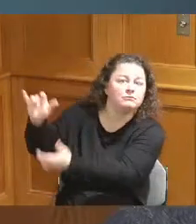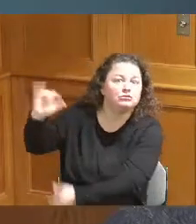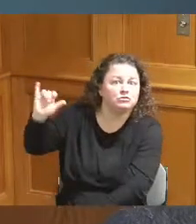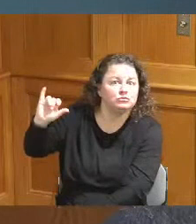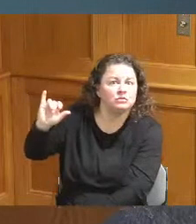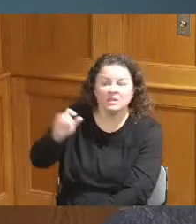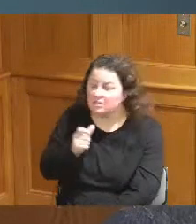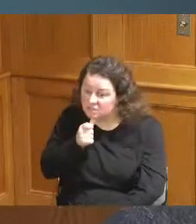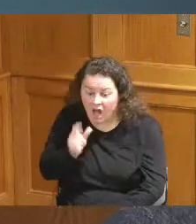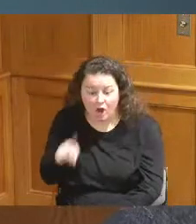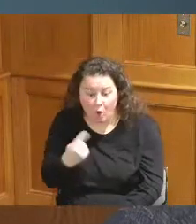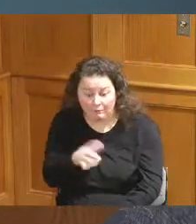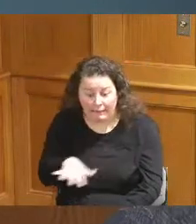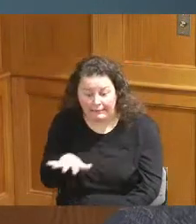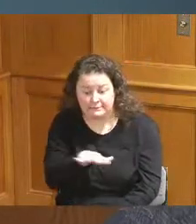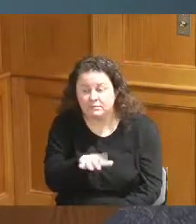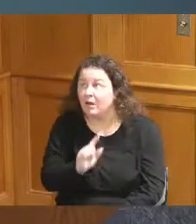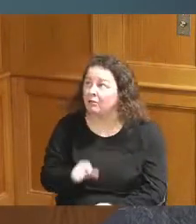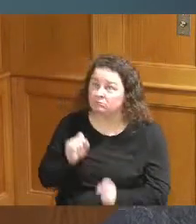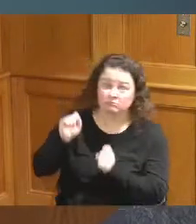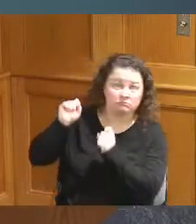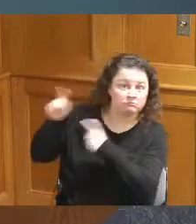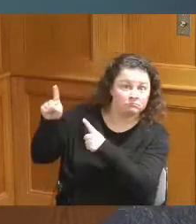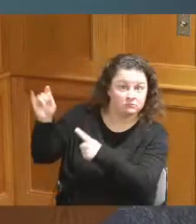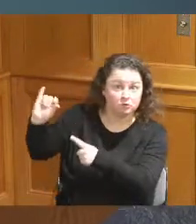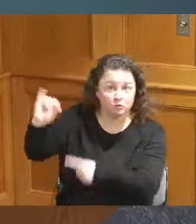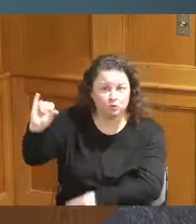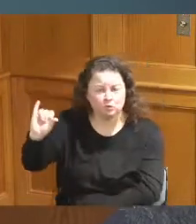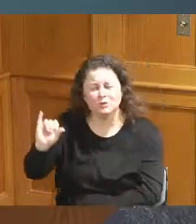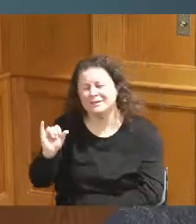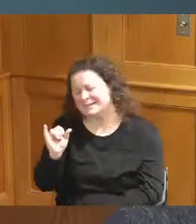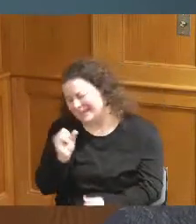this has gone on too long everyone says it's bad everybody said we gotta do something